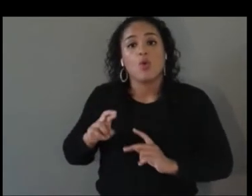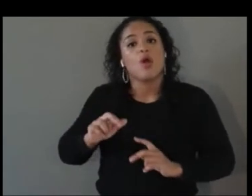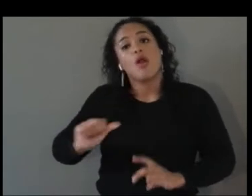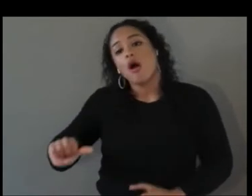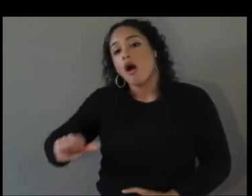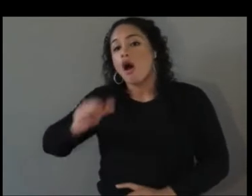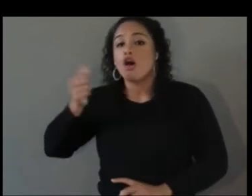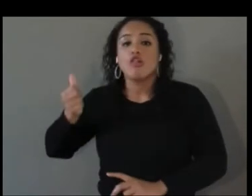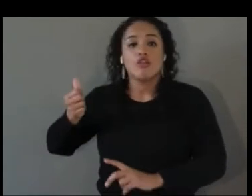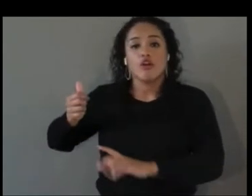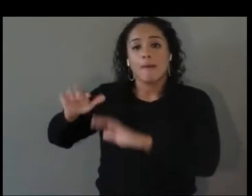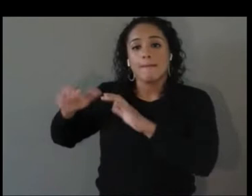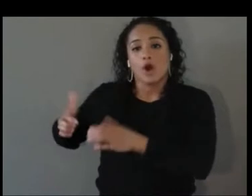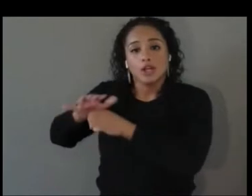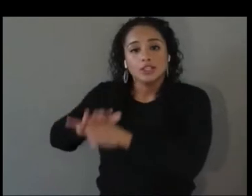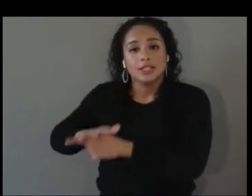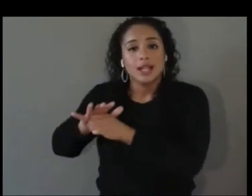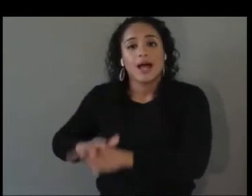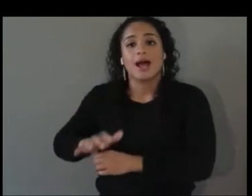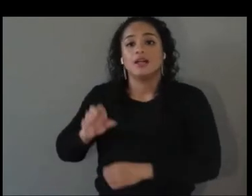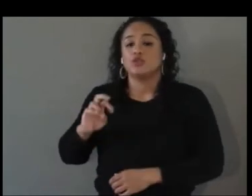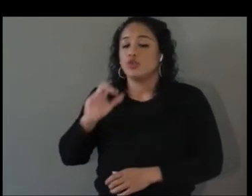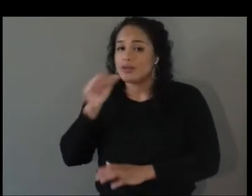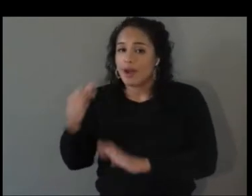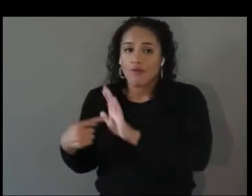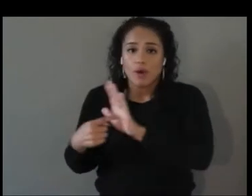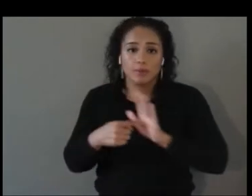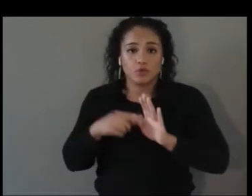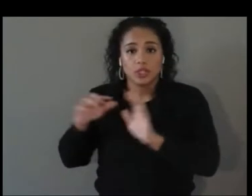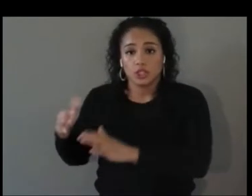groups in XR design and development, maybe Christopher, if you would like to start.